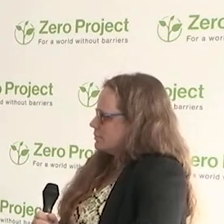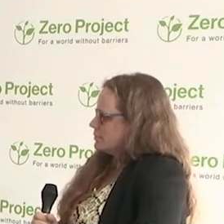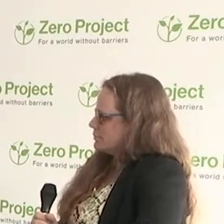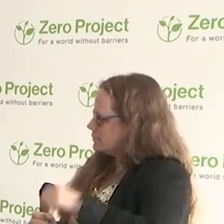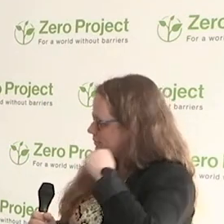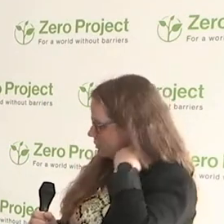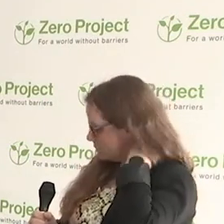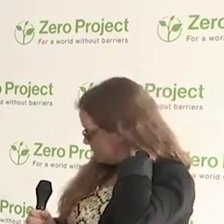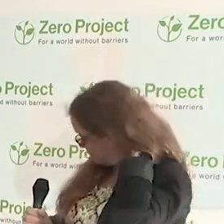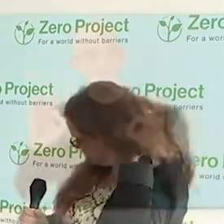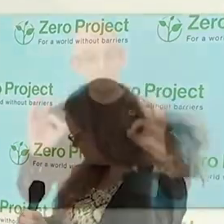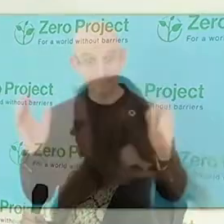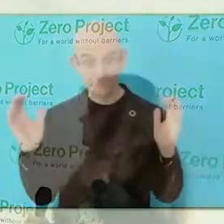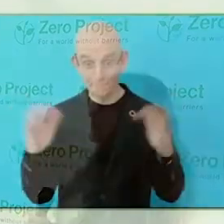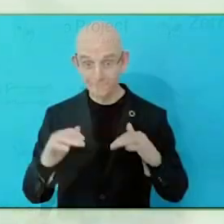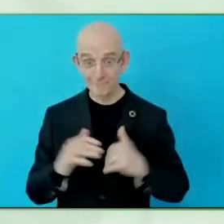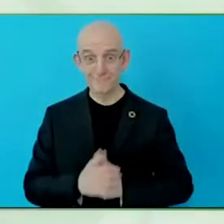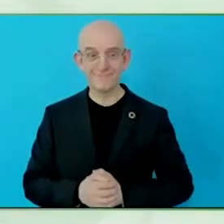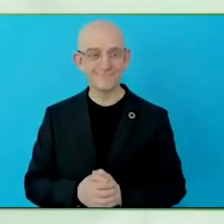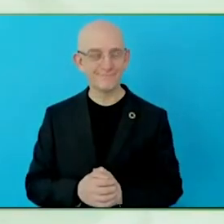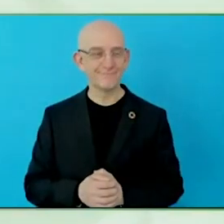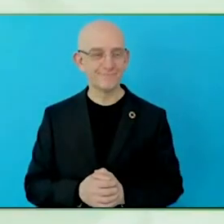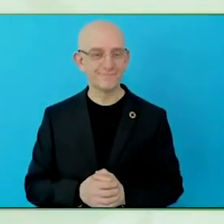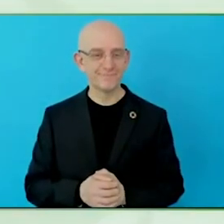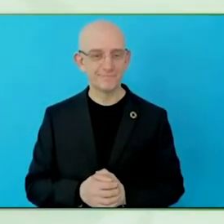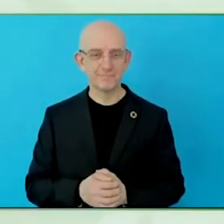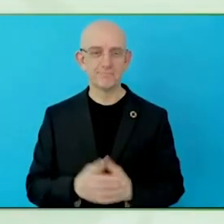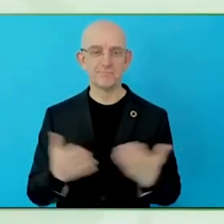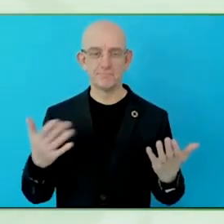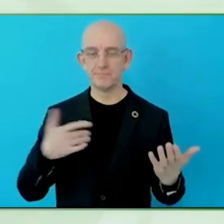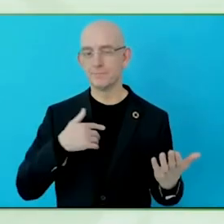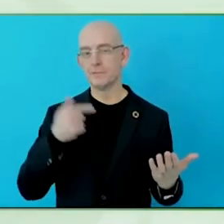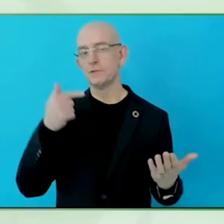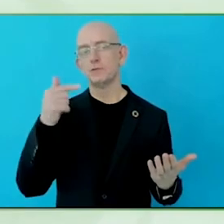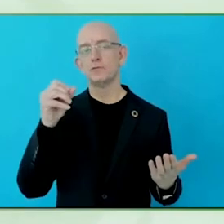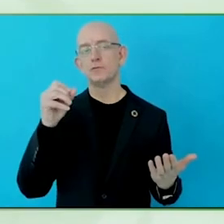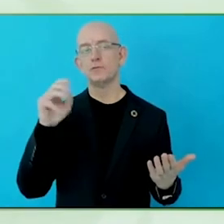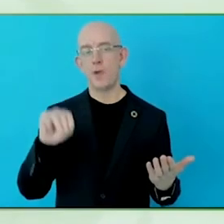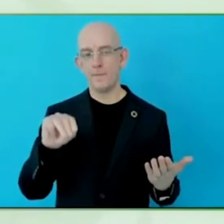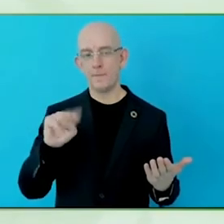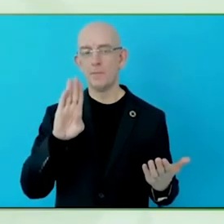today with Monica Ackermann of Scotiabank in my immediate left,